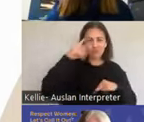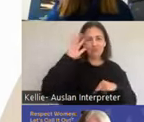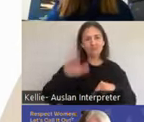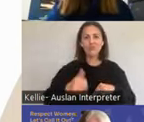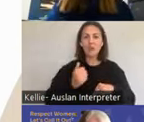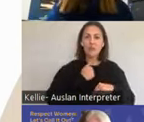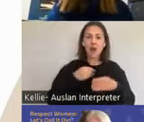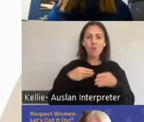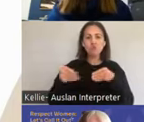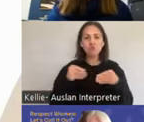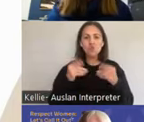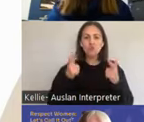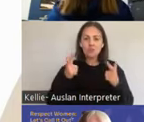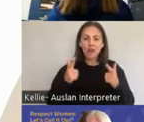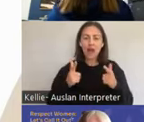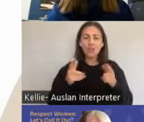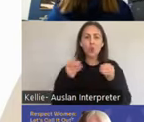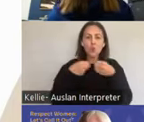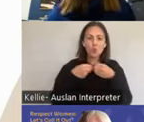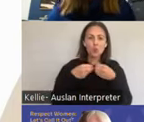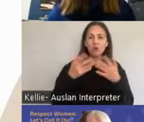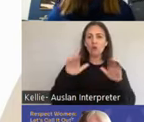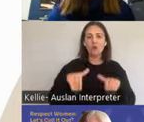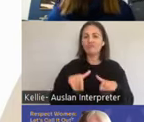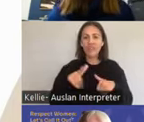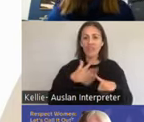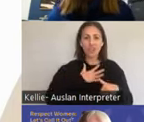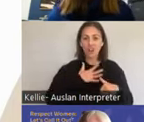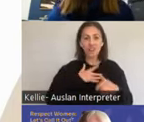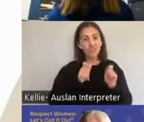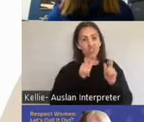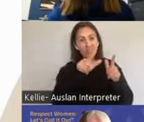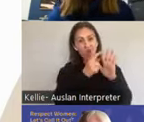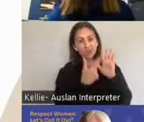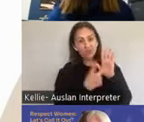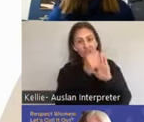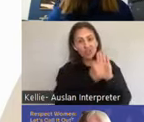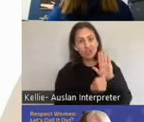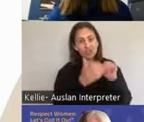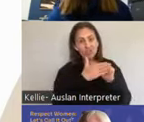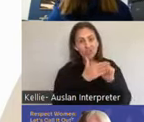labia than it is to have basically what we see in the media which is airbrush